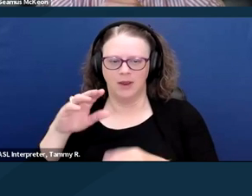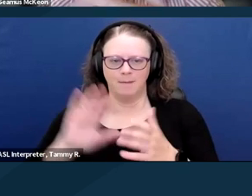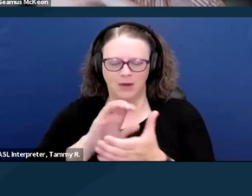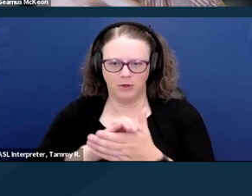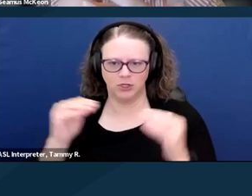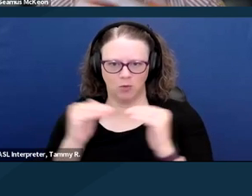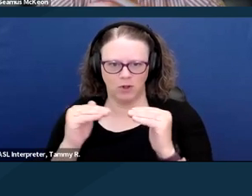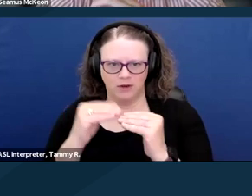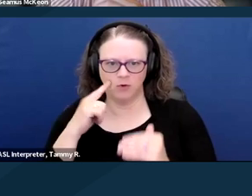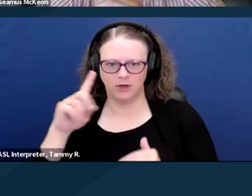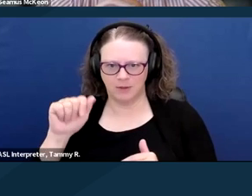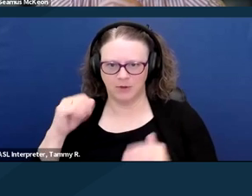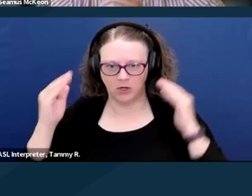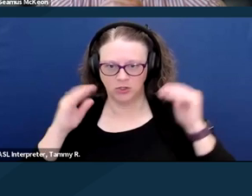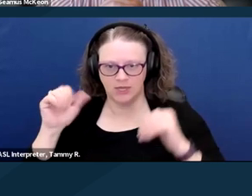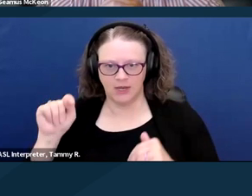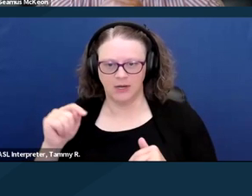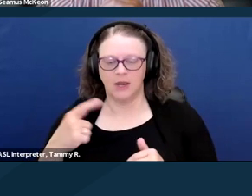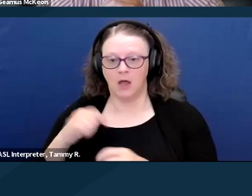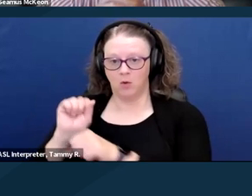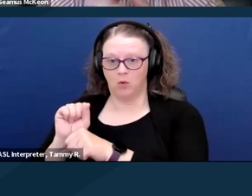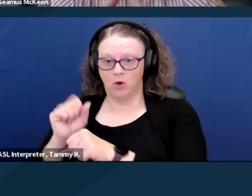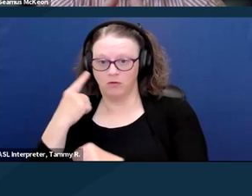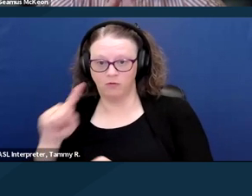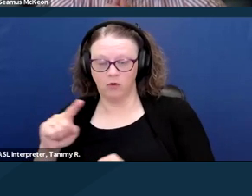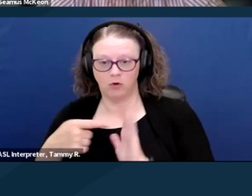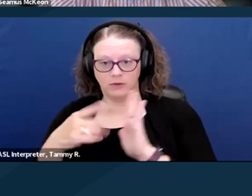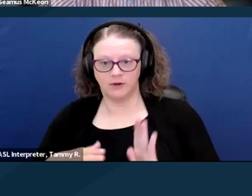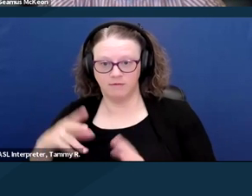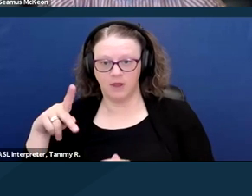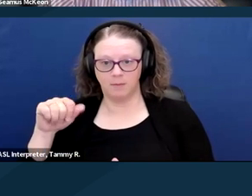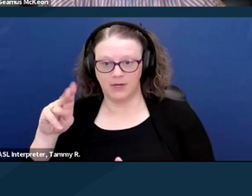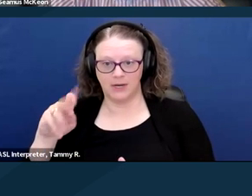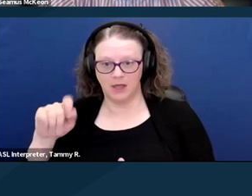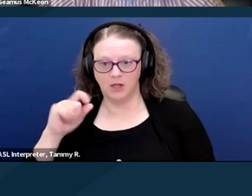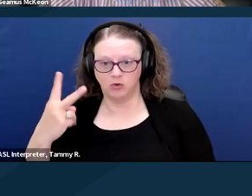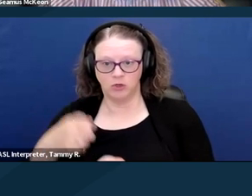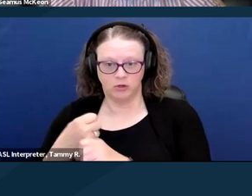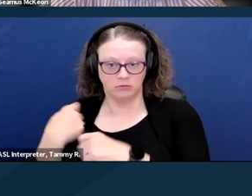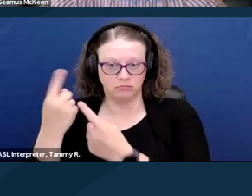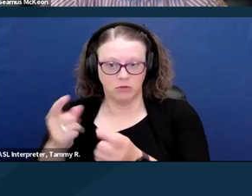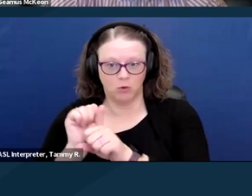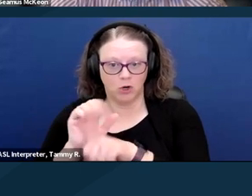I've been with Representative Panetta for a little over two years working on this bill. And the way that this issue was told to me